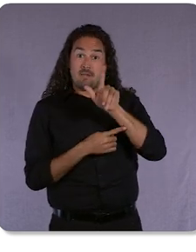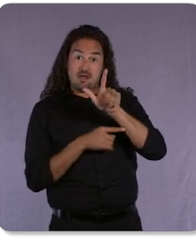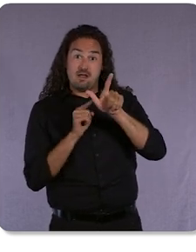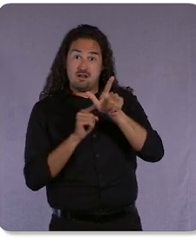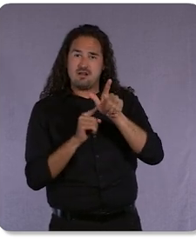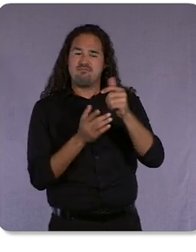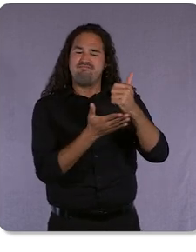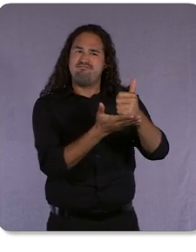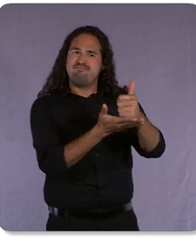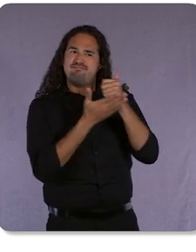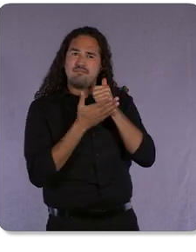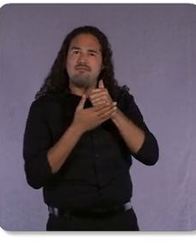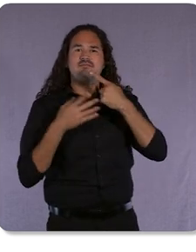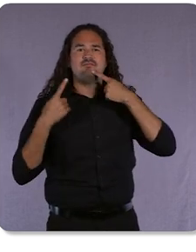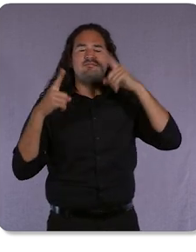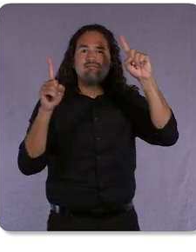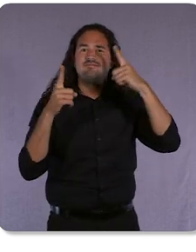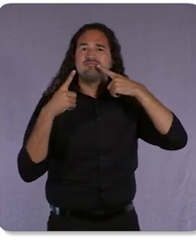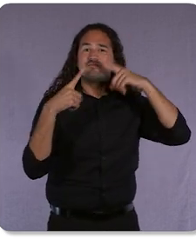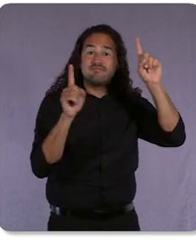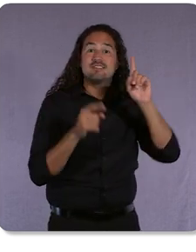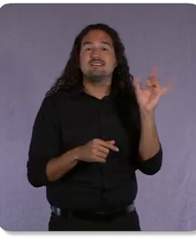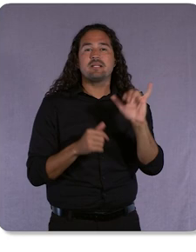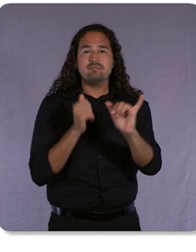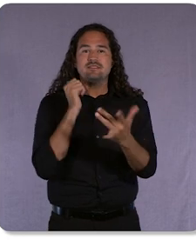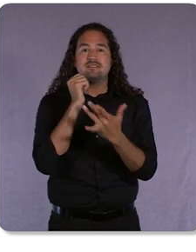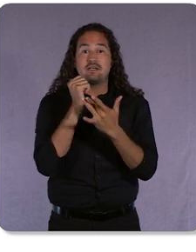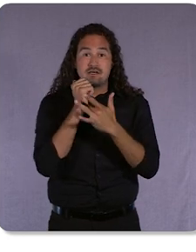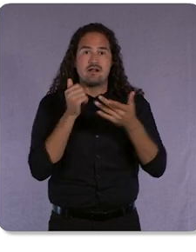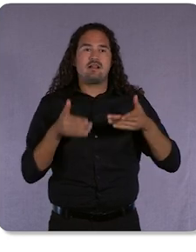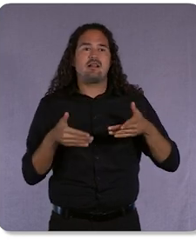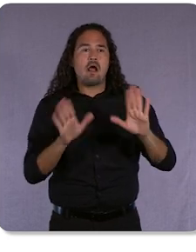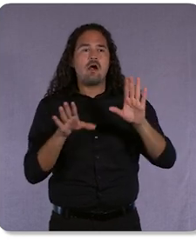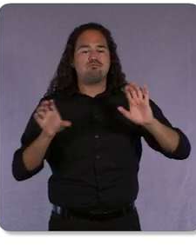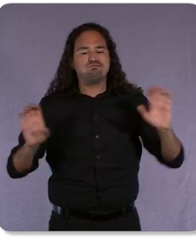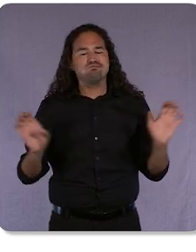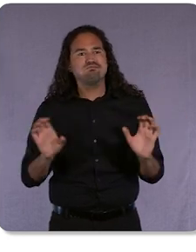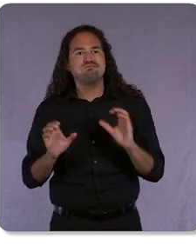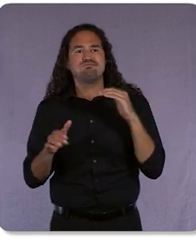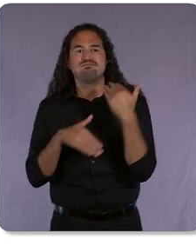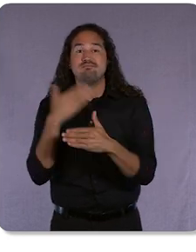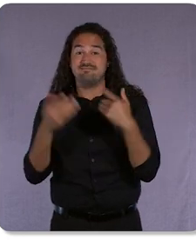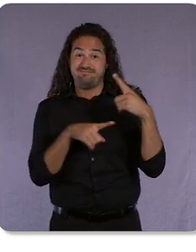that let us do what we’ve always done Put our coolest innovations in your hands